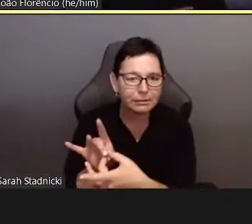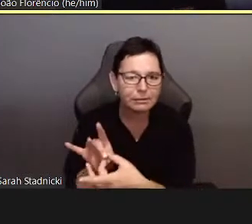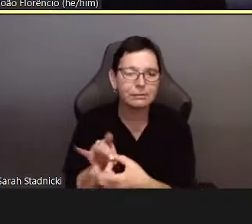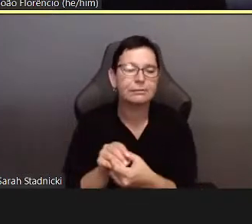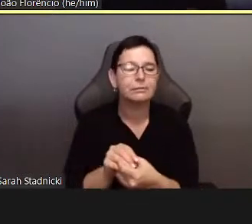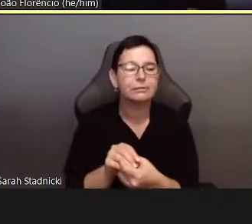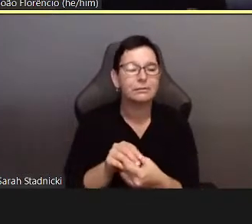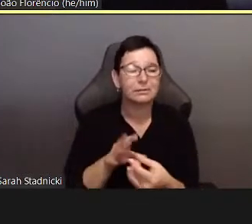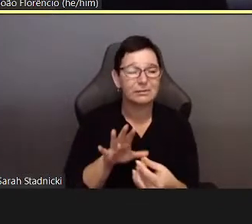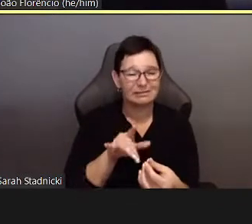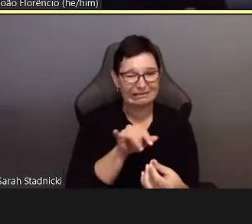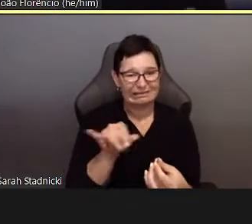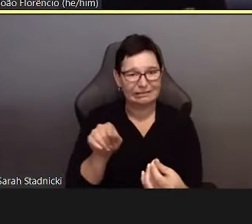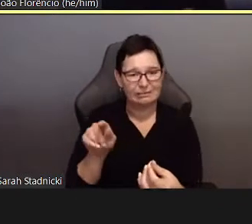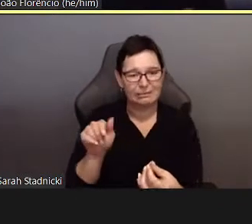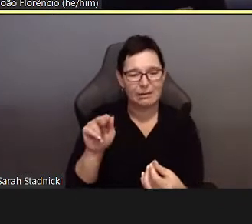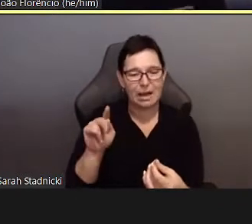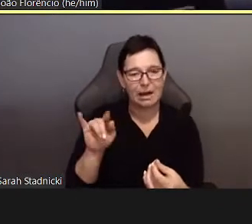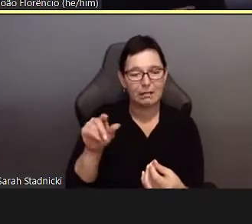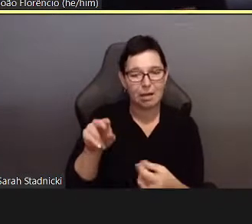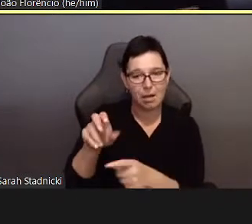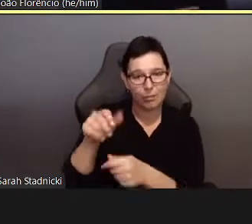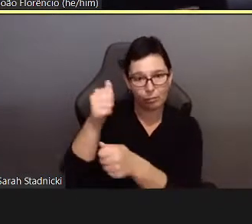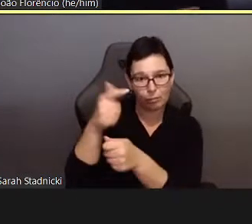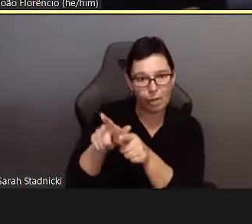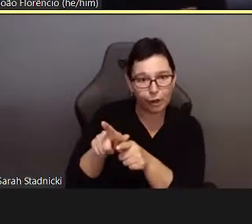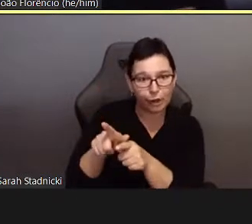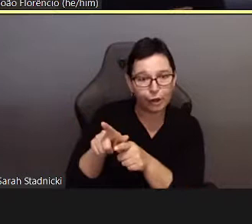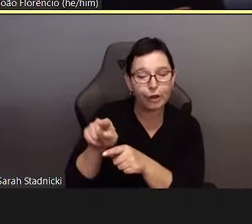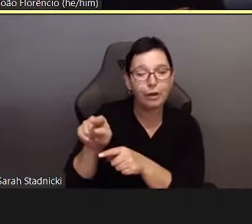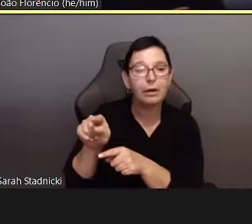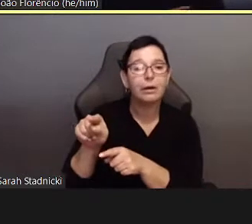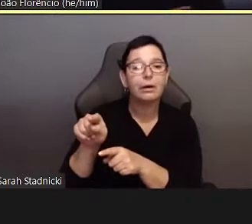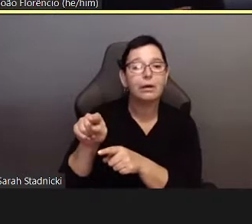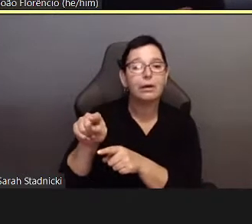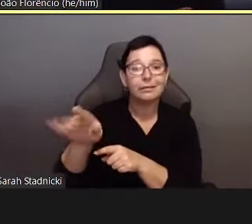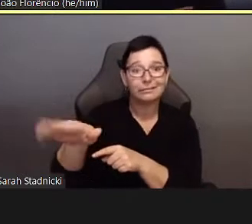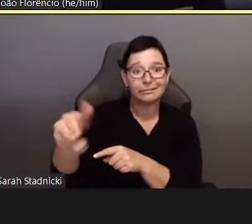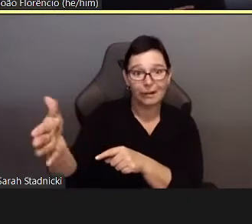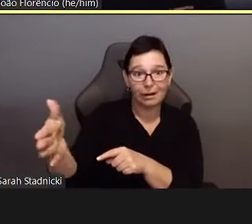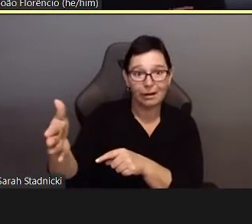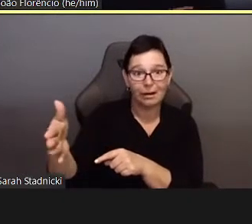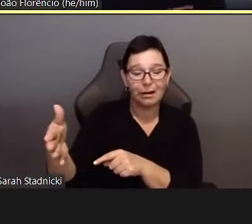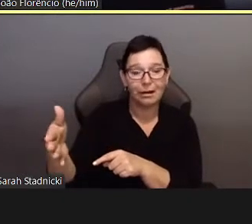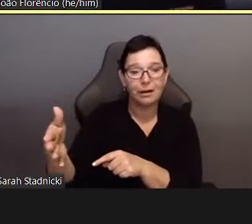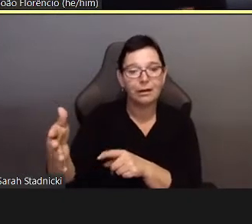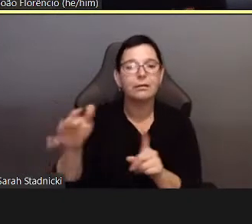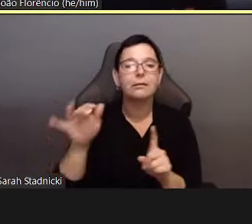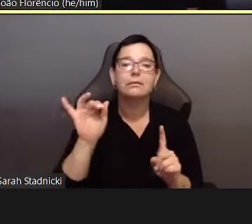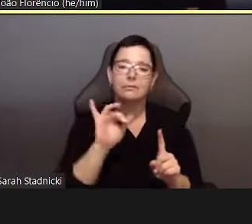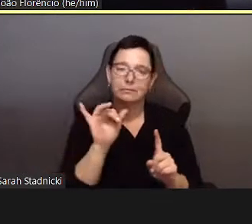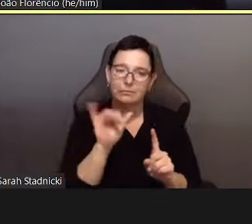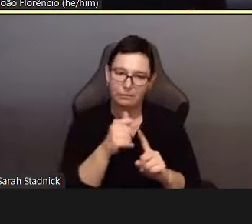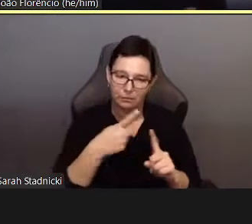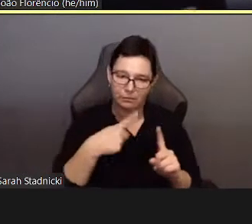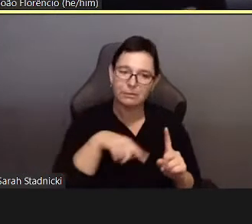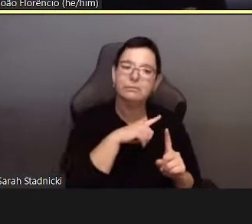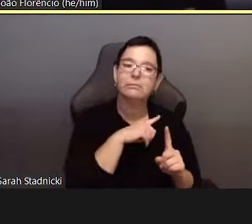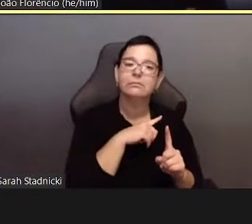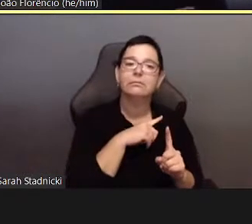The creative ethics of undoing that i am associating with sex and its promises reiterations is therefore to be seen not merely as a negative,